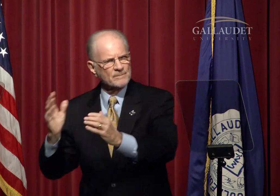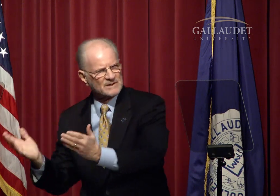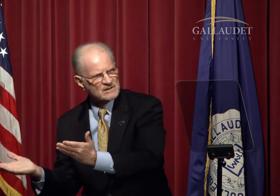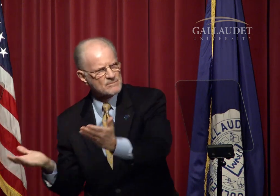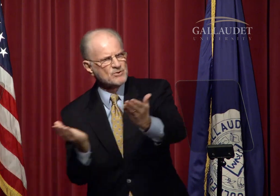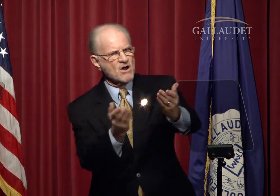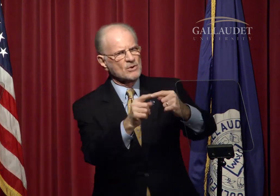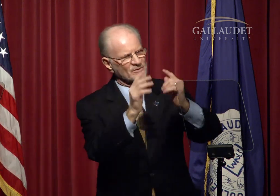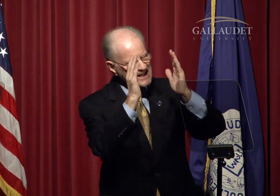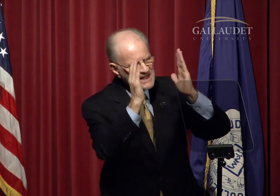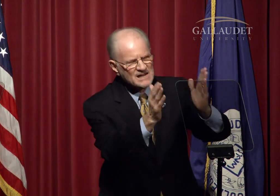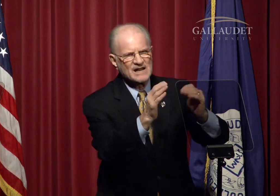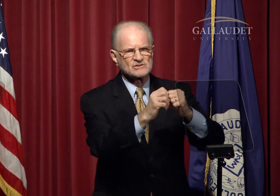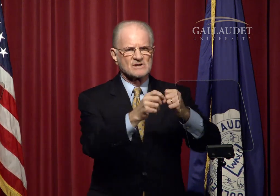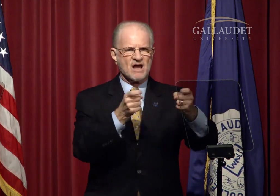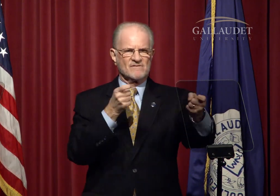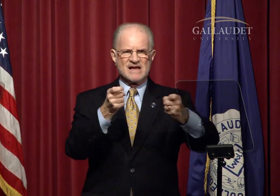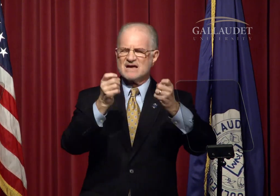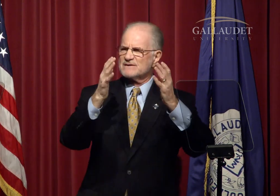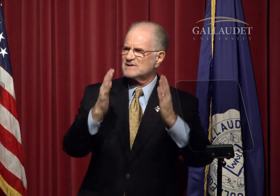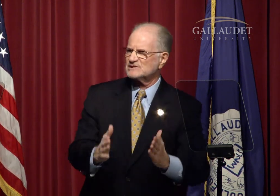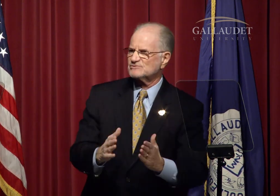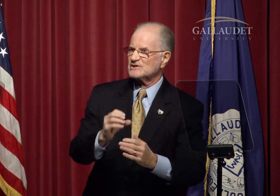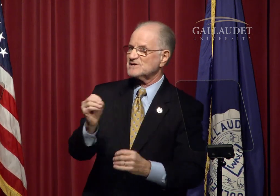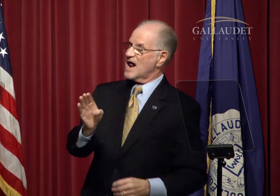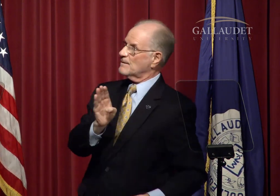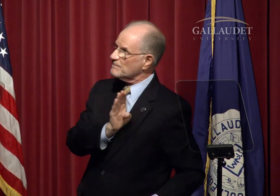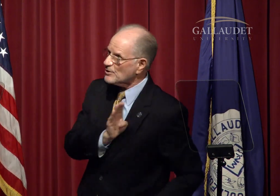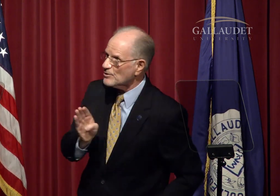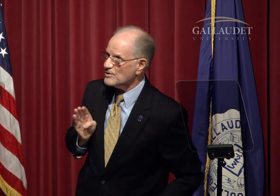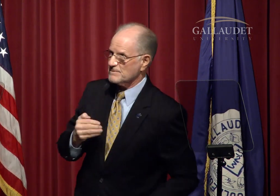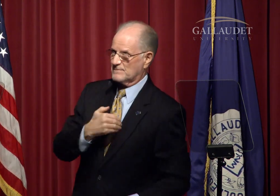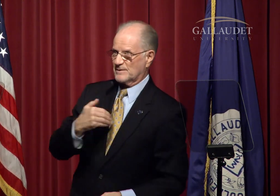Concerns and questions are being brought to the attention of administrators